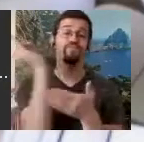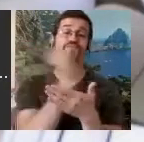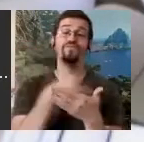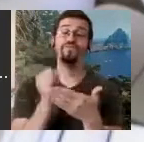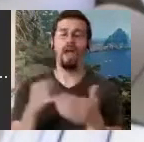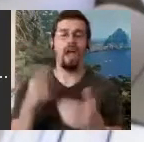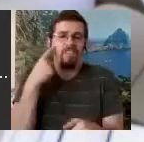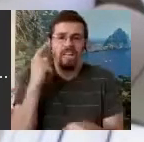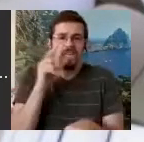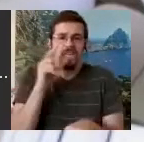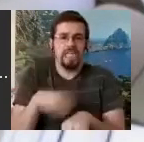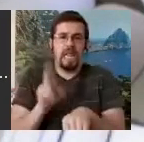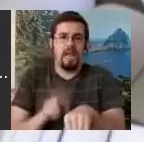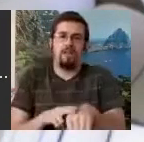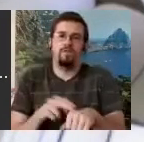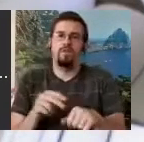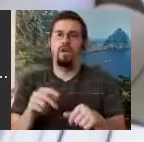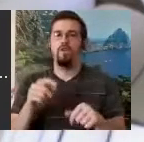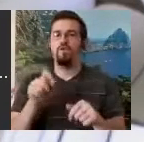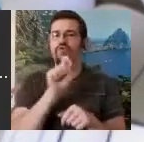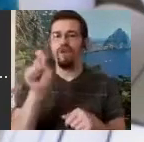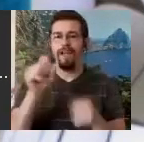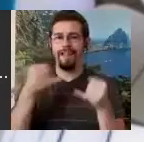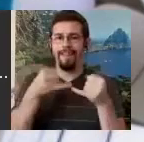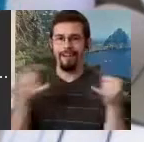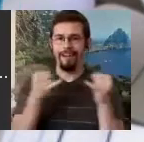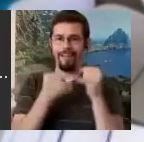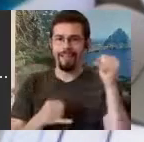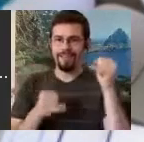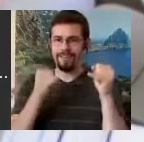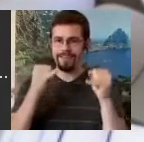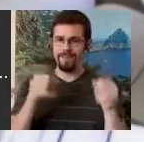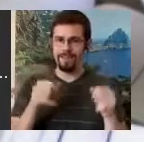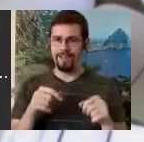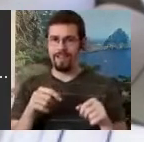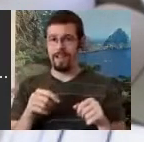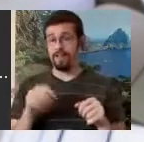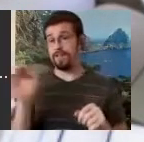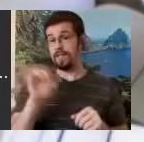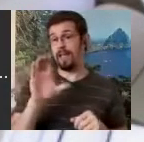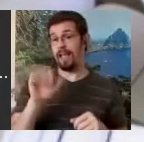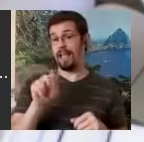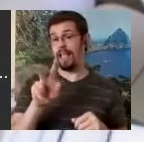write lines for people and show them on caveman walls, right? But then over time,